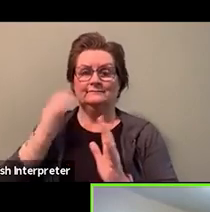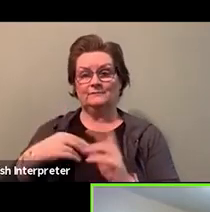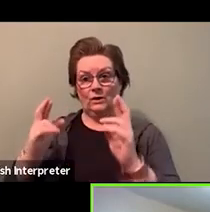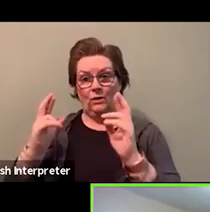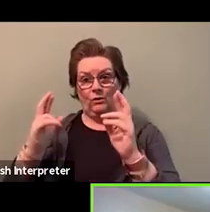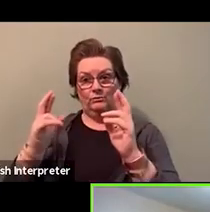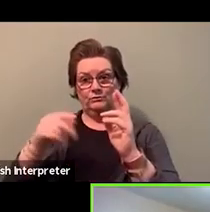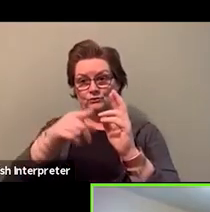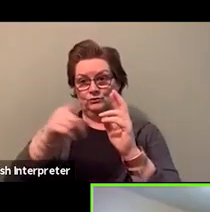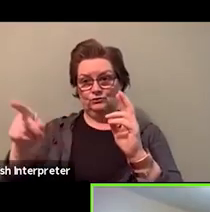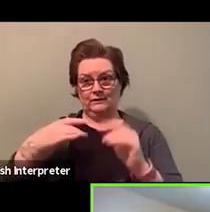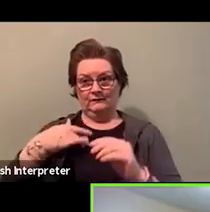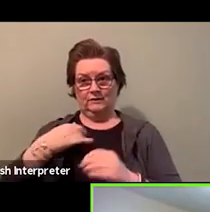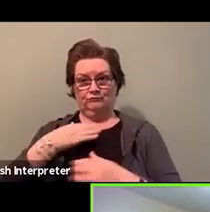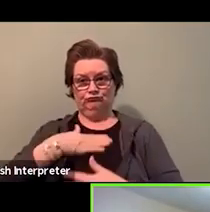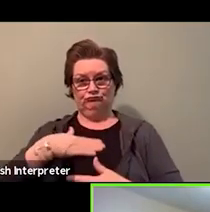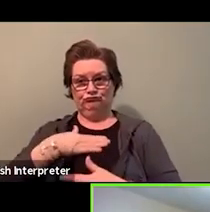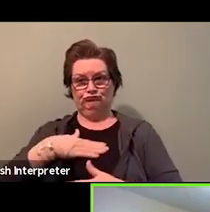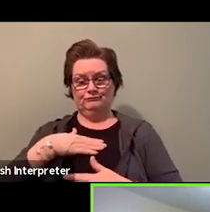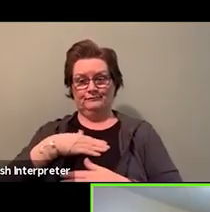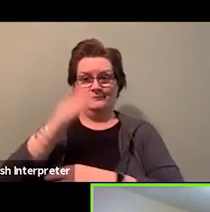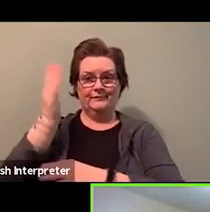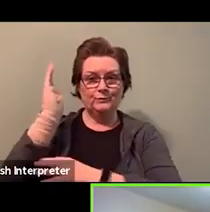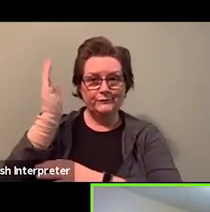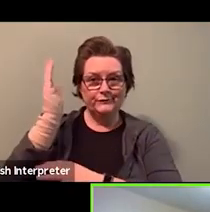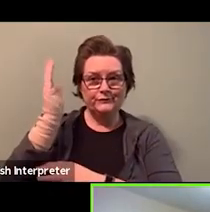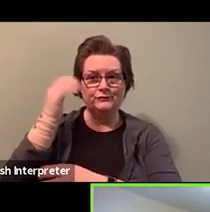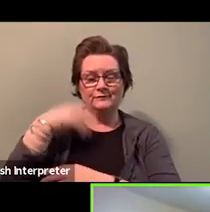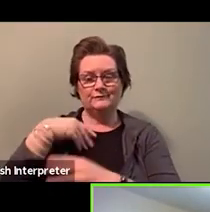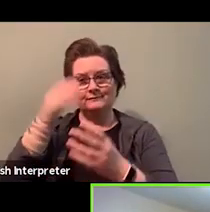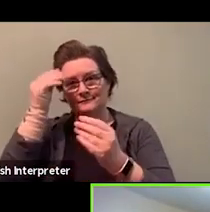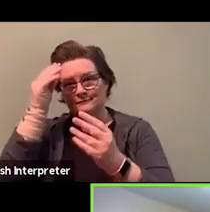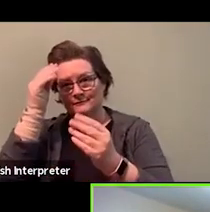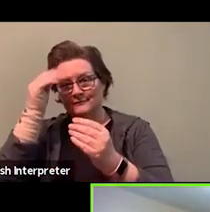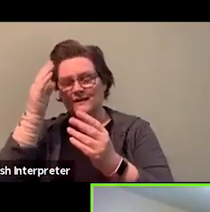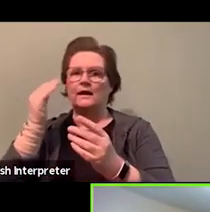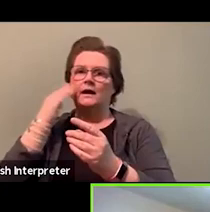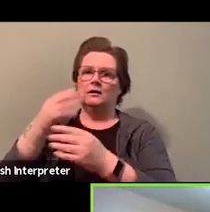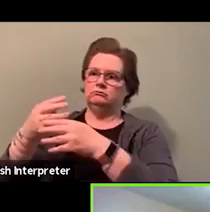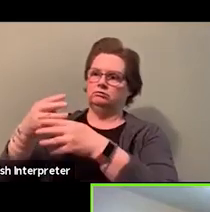You know, at some point, I'm sure we will address some of these questions that are here. I mean, we'll see them in the chat.